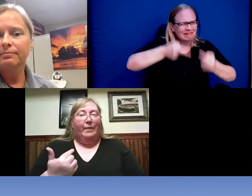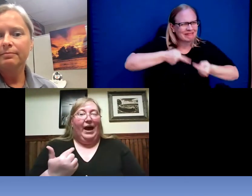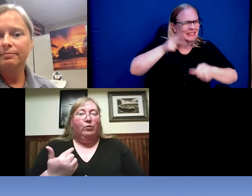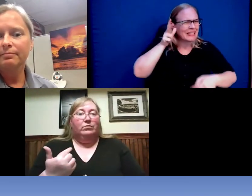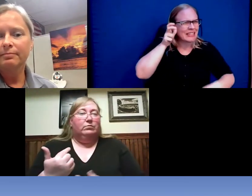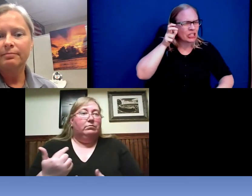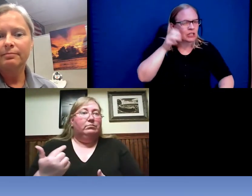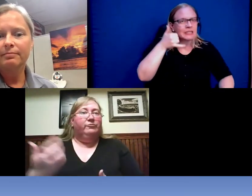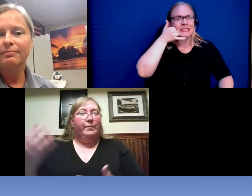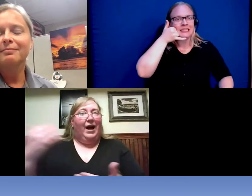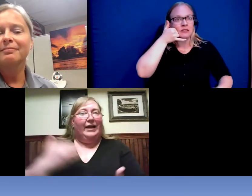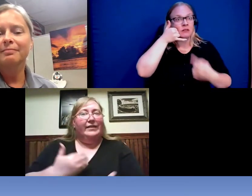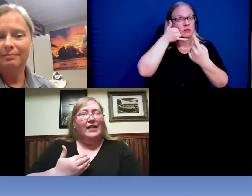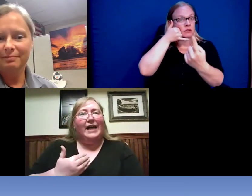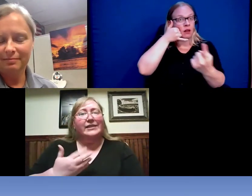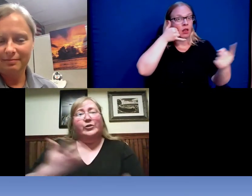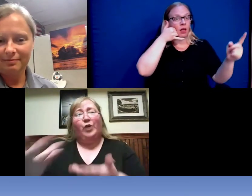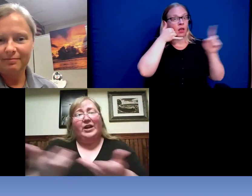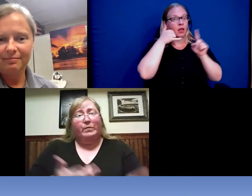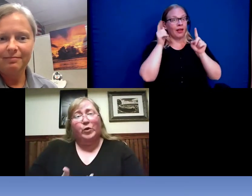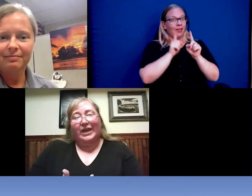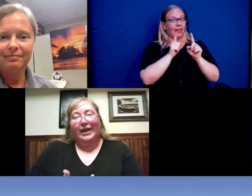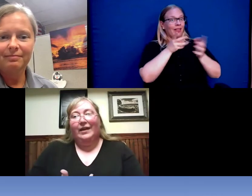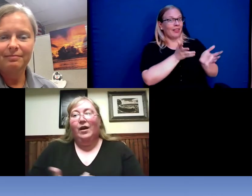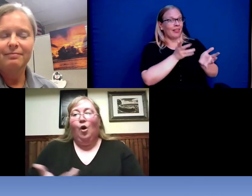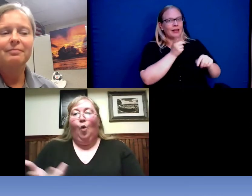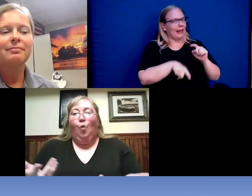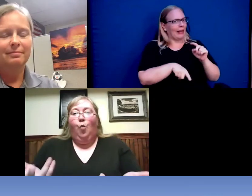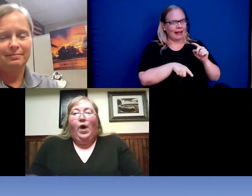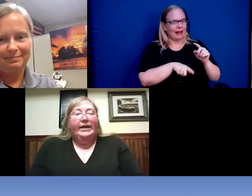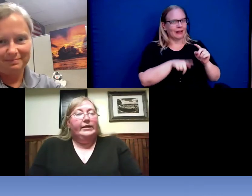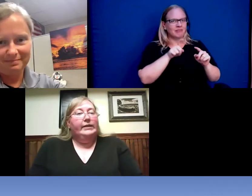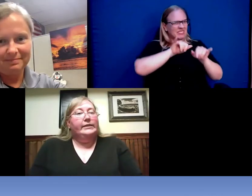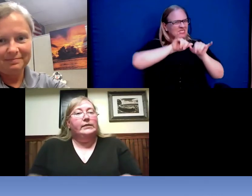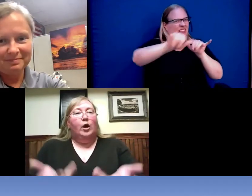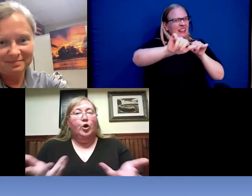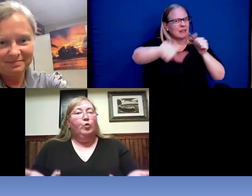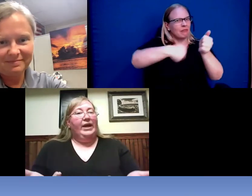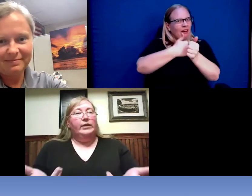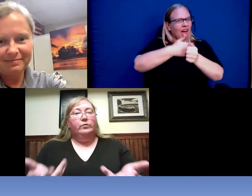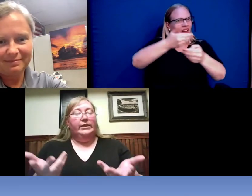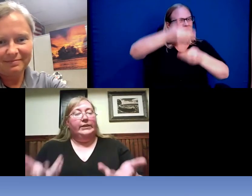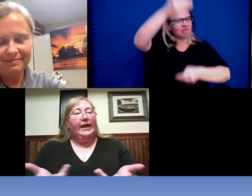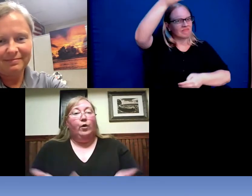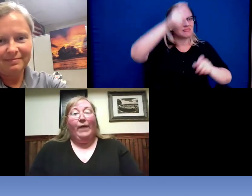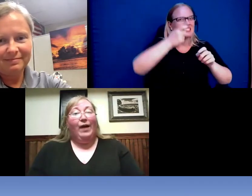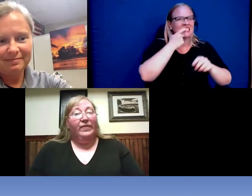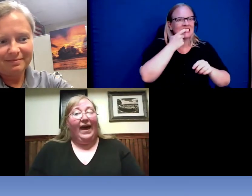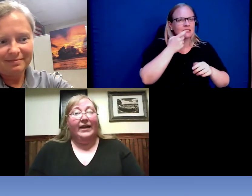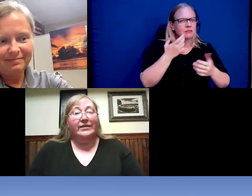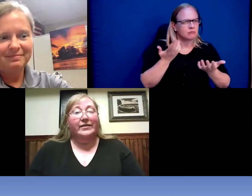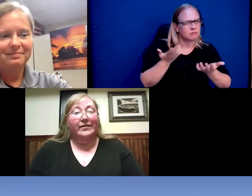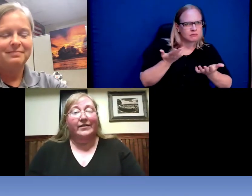out from behind the glass to try to communicate . What is a good way to get around that?